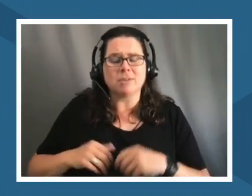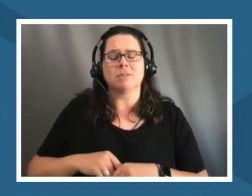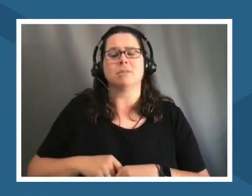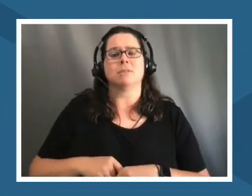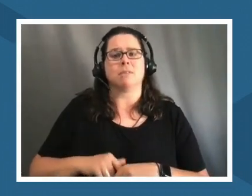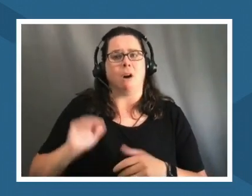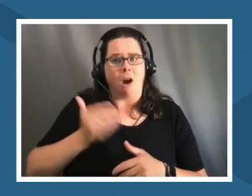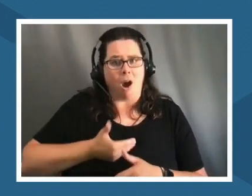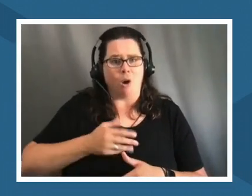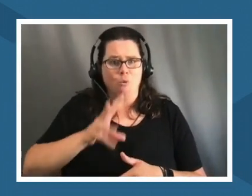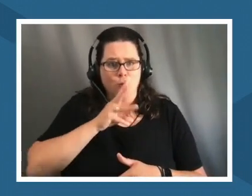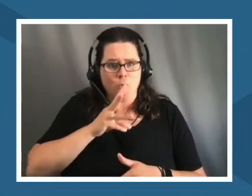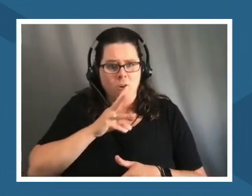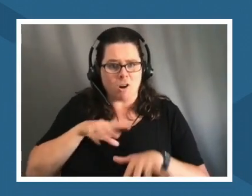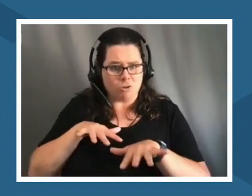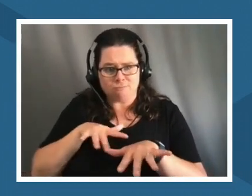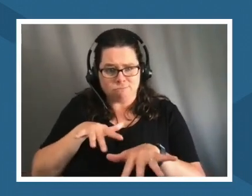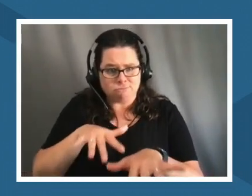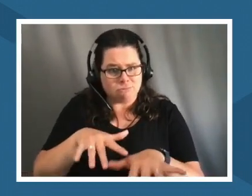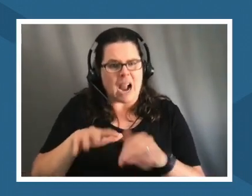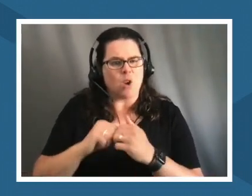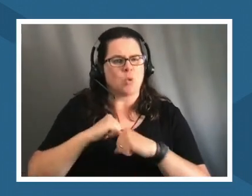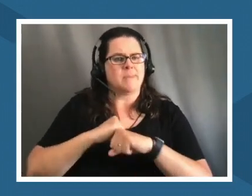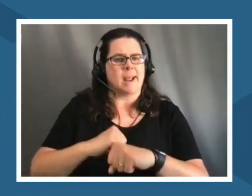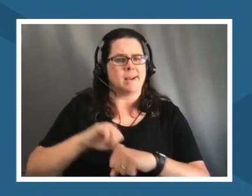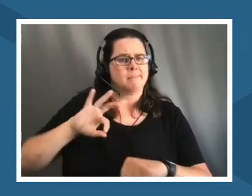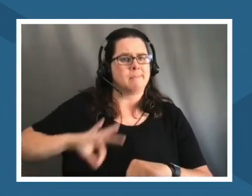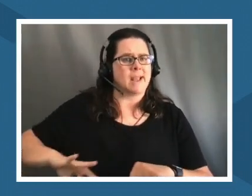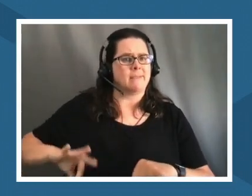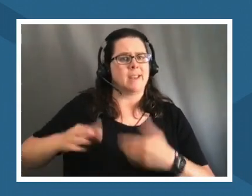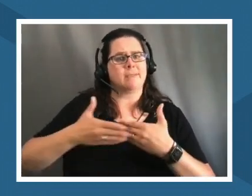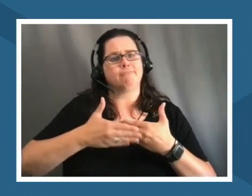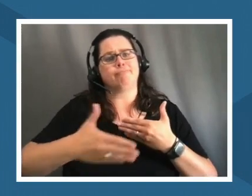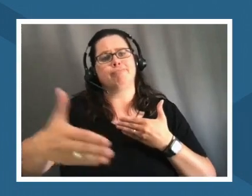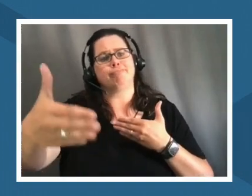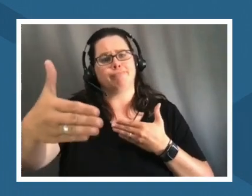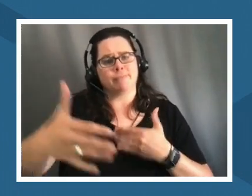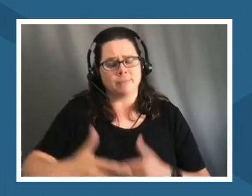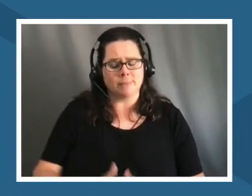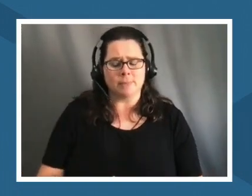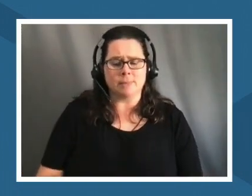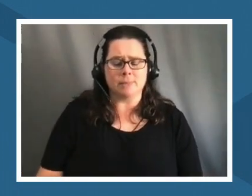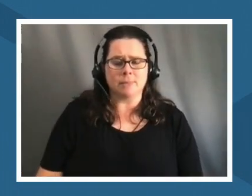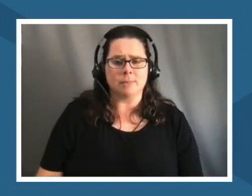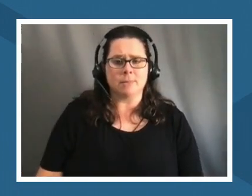it's beneficial for for us in the future